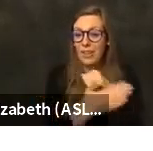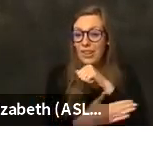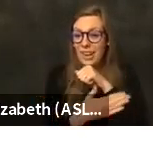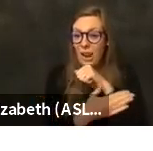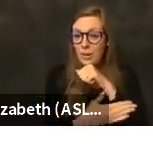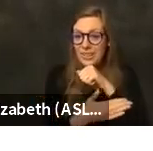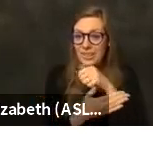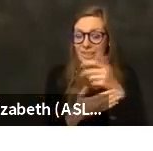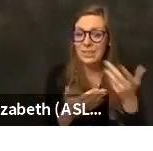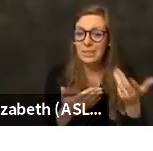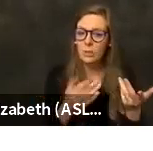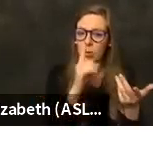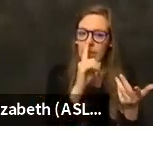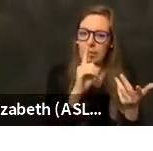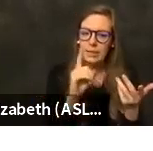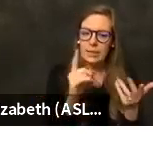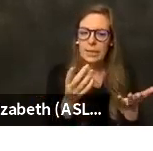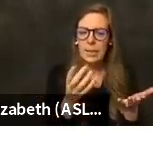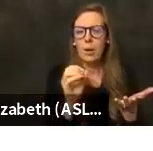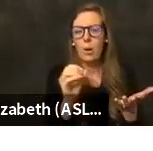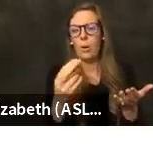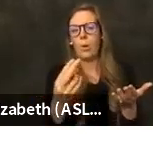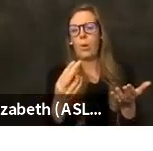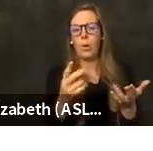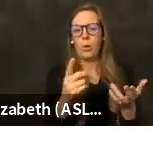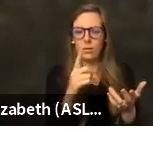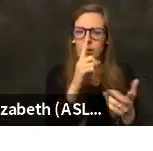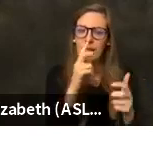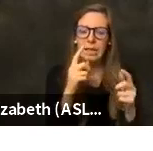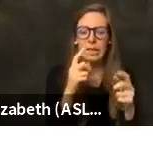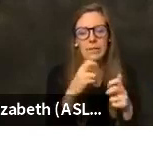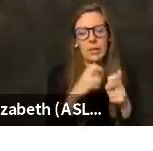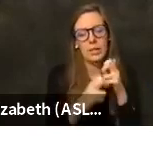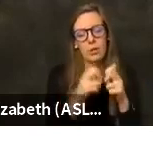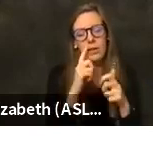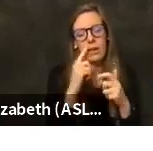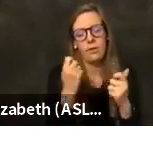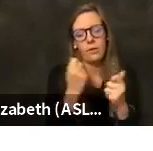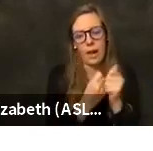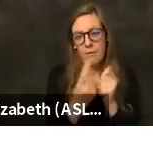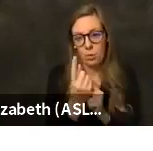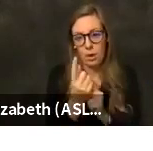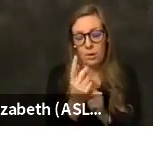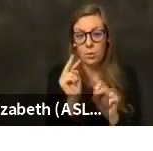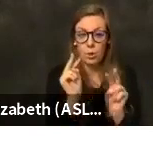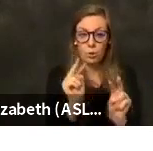everybody's doing, because this is a very, very difficult endeavor for everyone. But when you look at Sonoma County